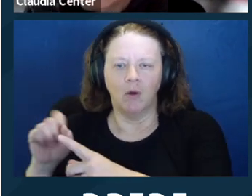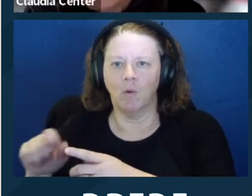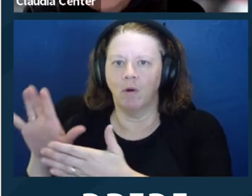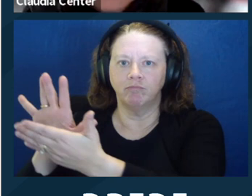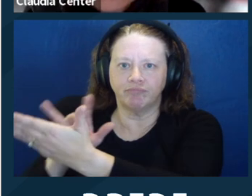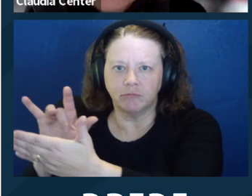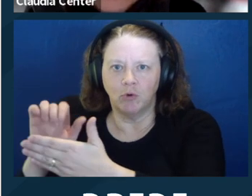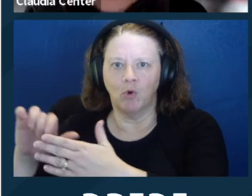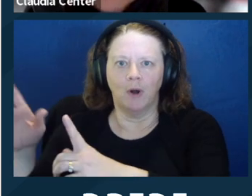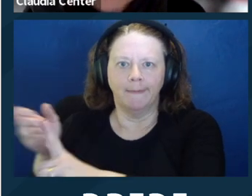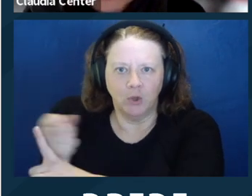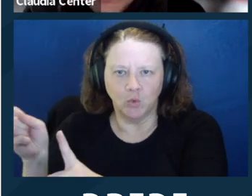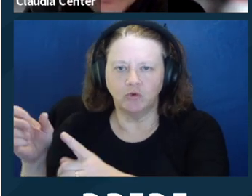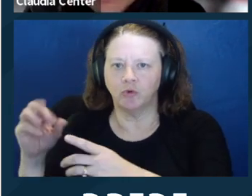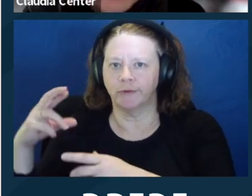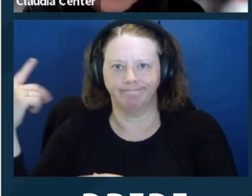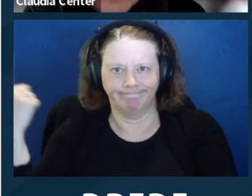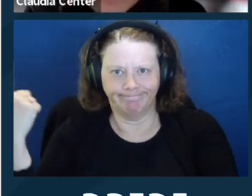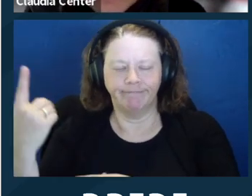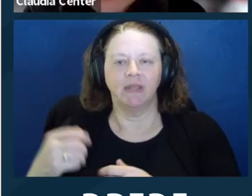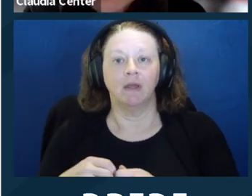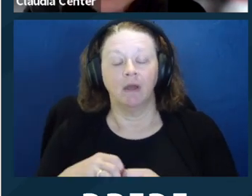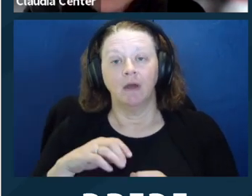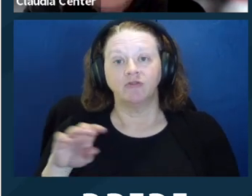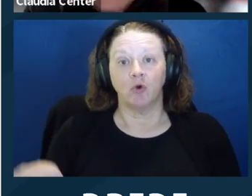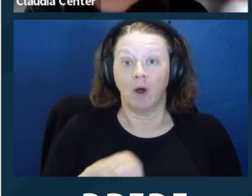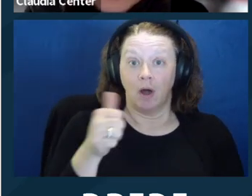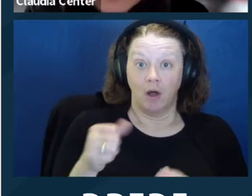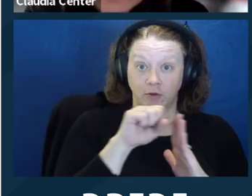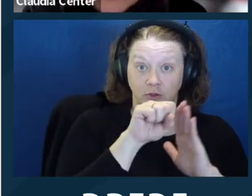that you have to go through, I just don't know it because we don't have it in this state,